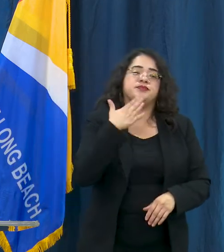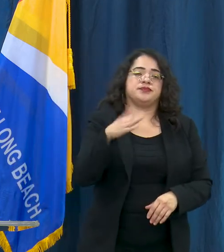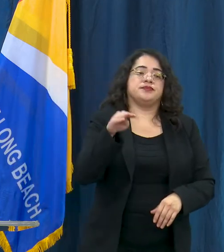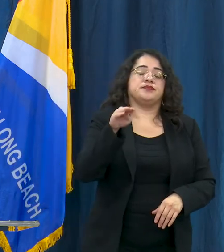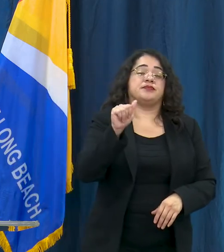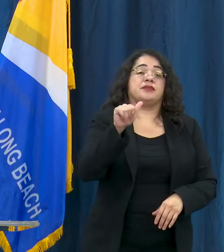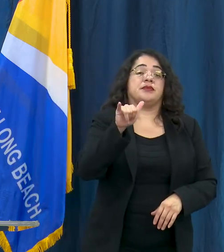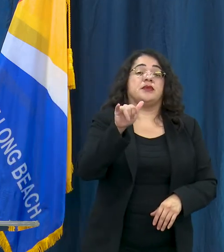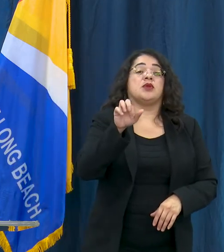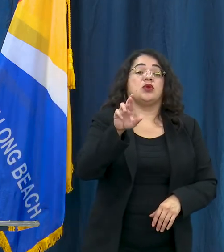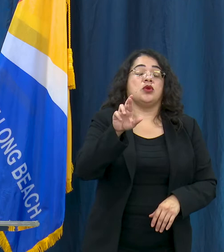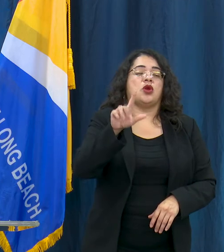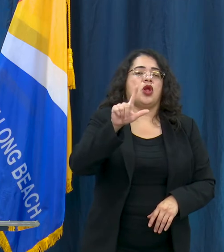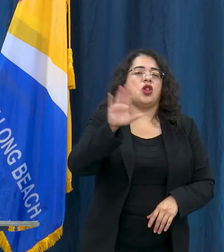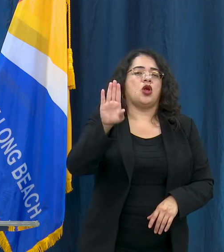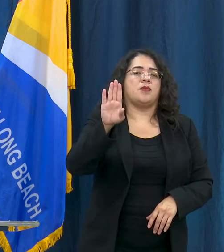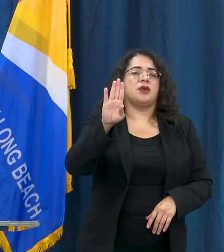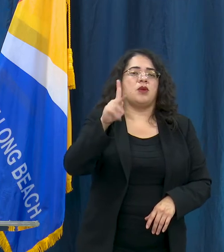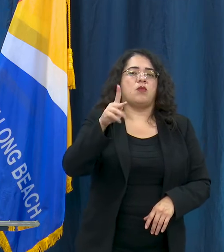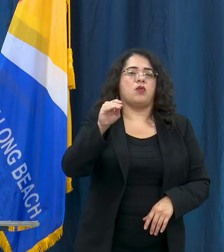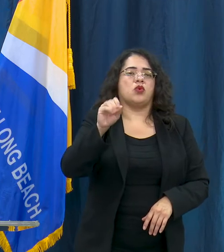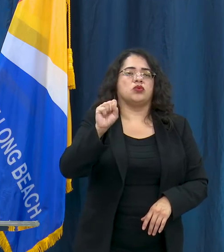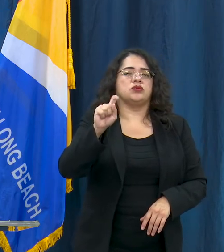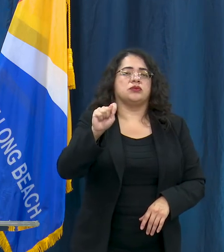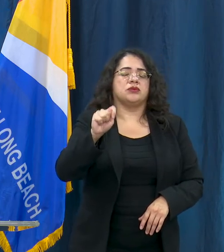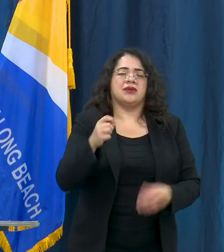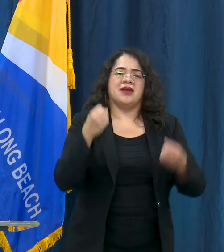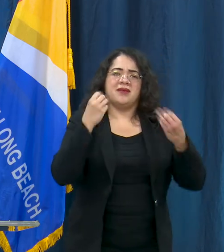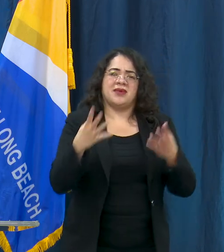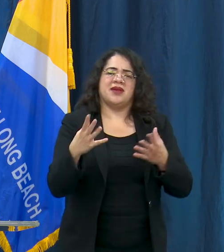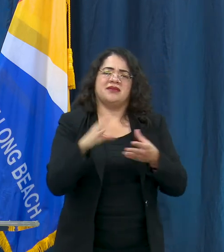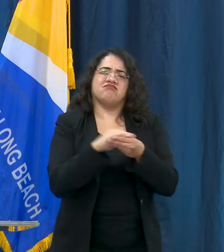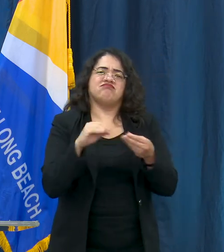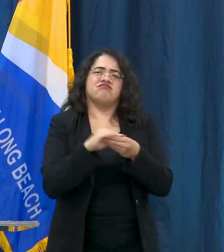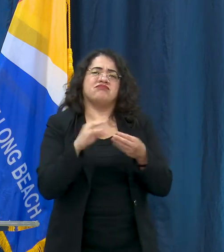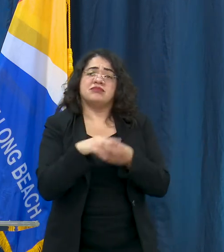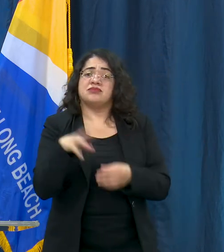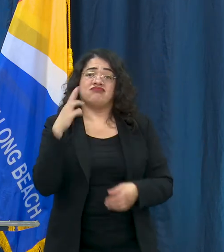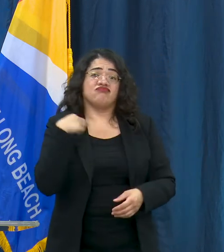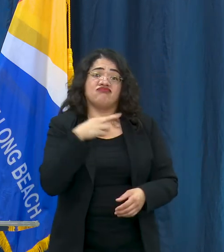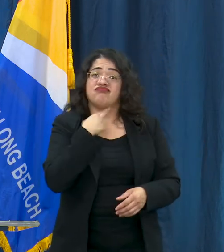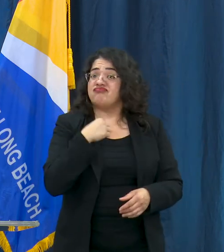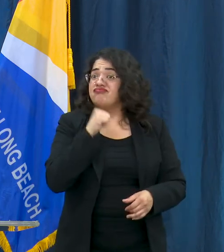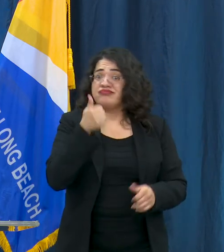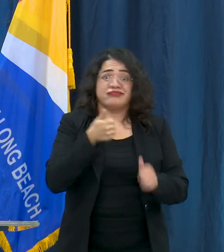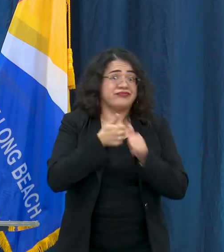the Long Beach Post. Many people have described restaurants not following public health orders over the weekend,